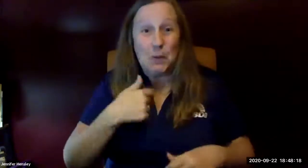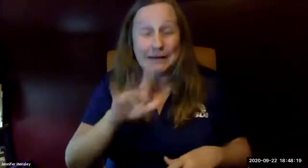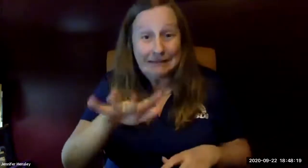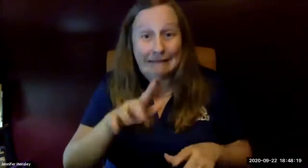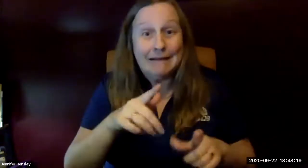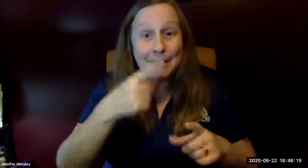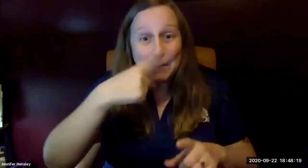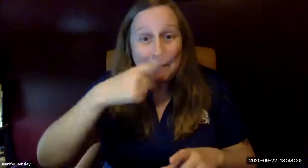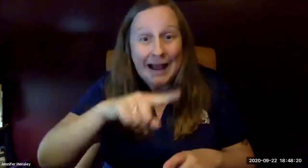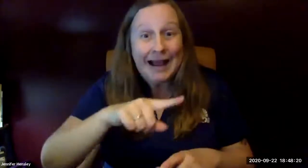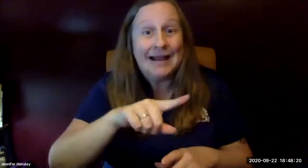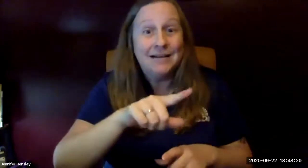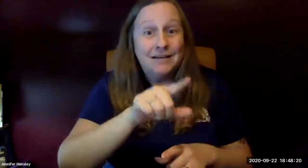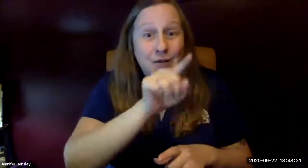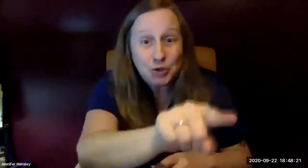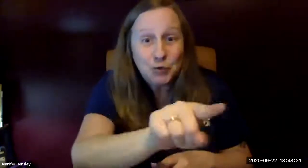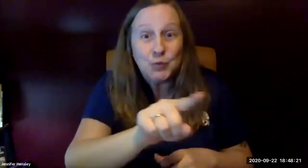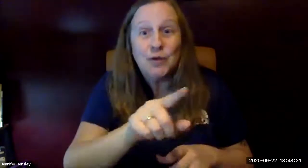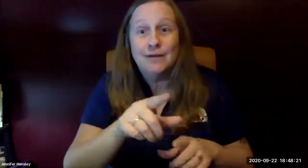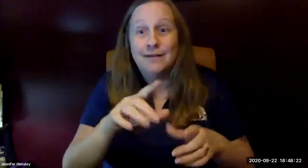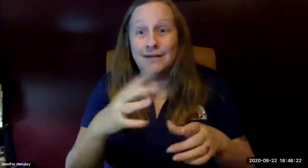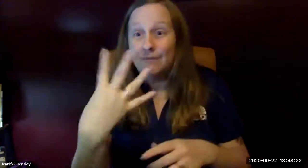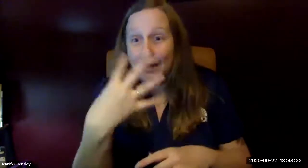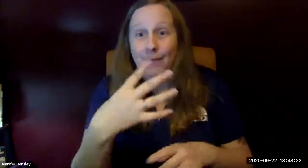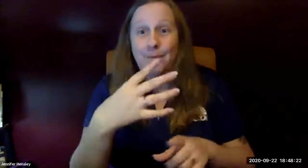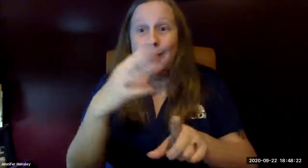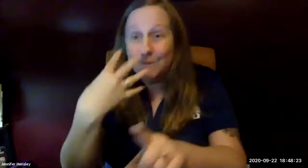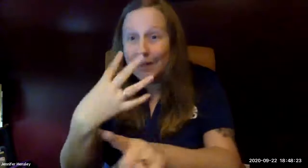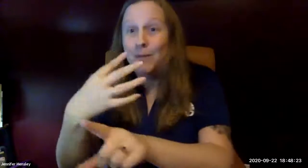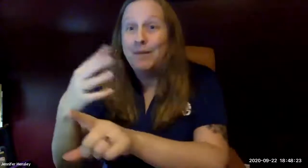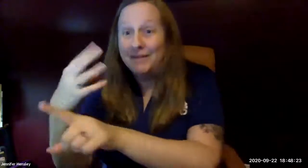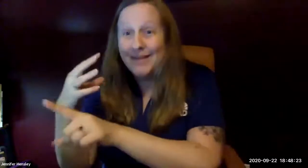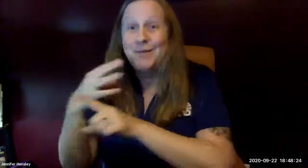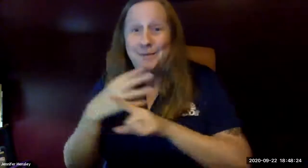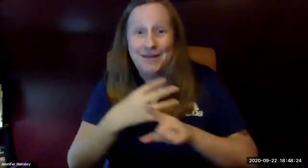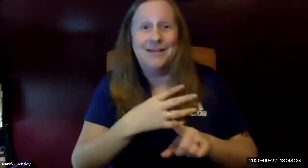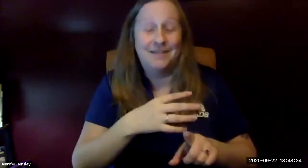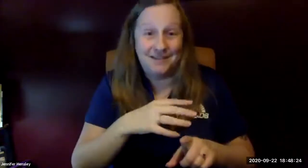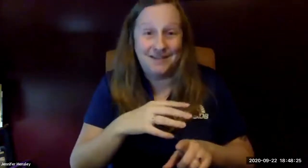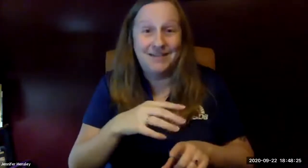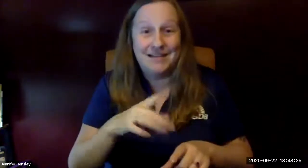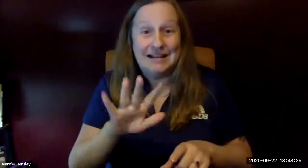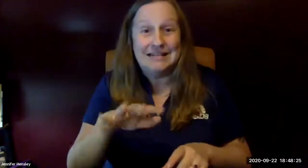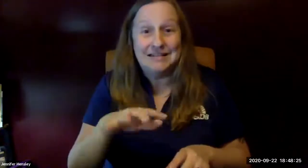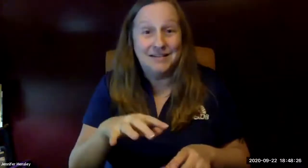had to do it remotely and separately and i reached out to